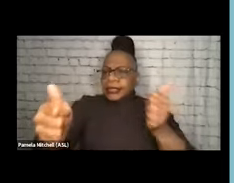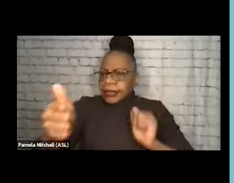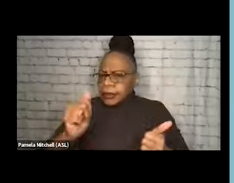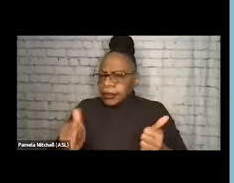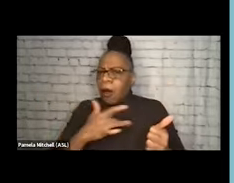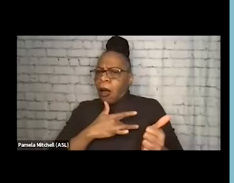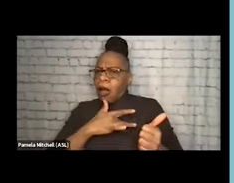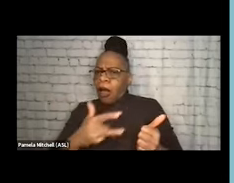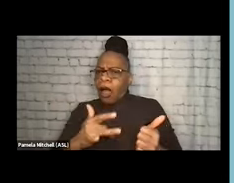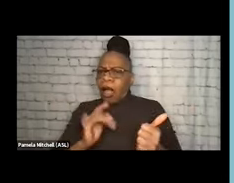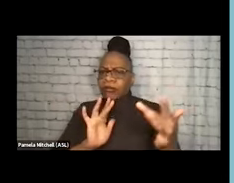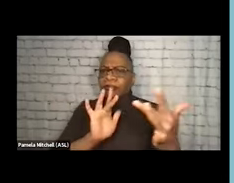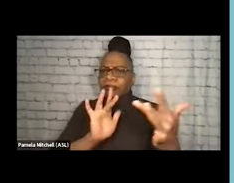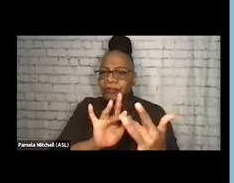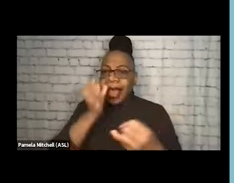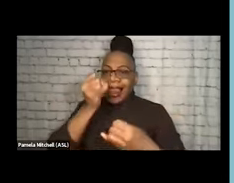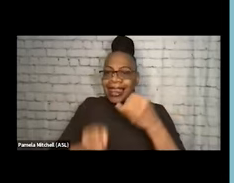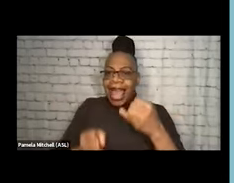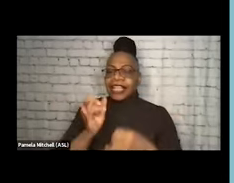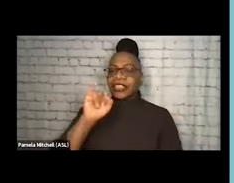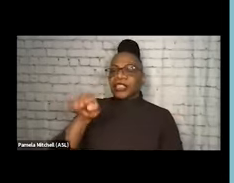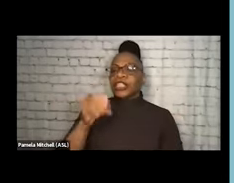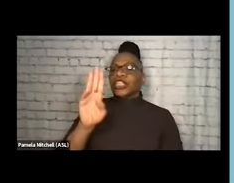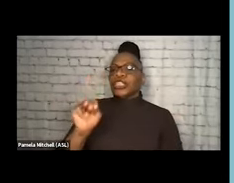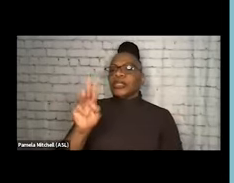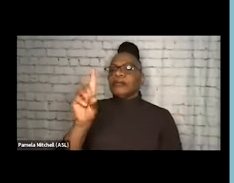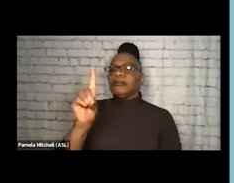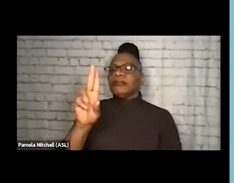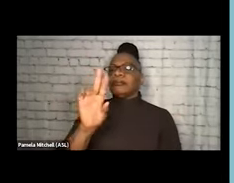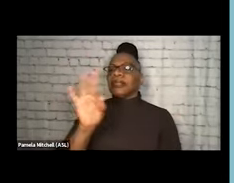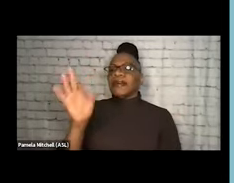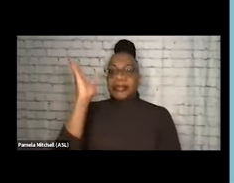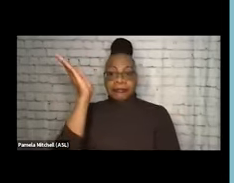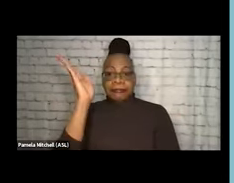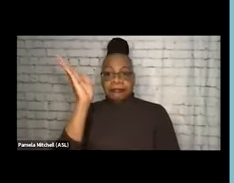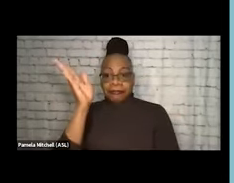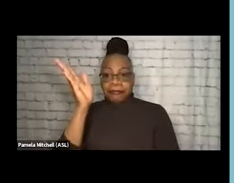And lastly, we will hear from Jim. So before we can dive into that content,